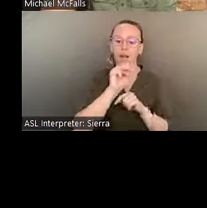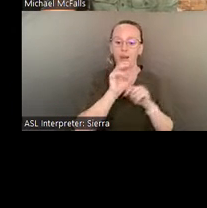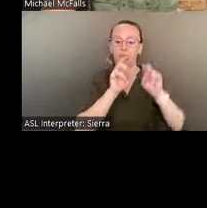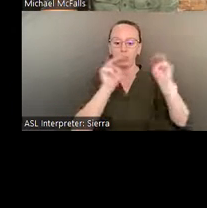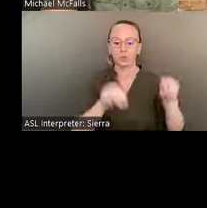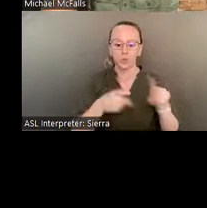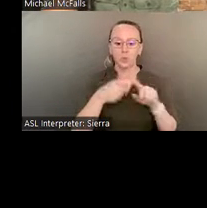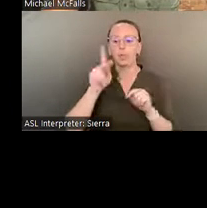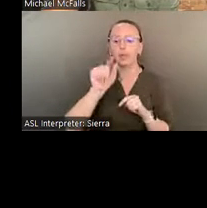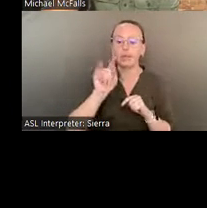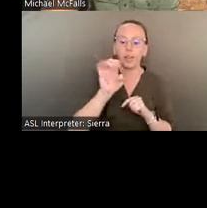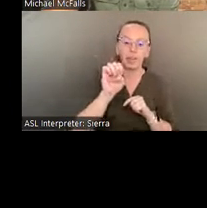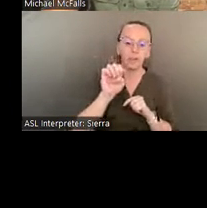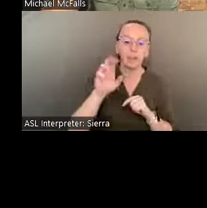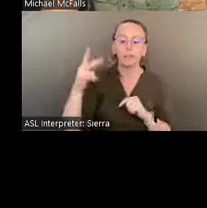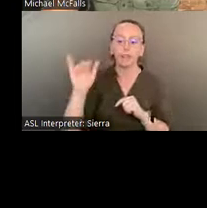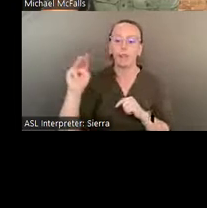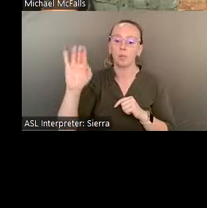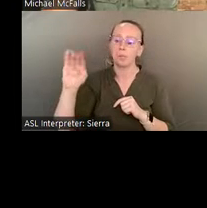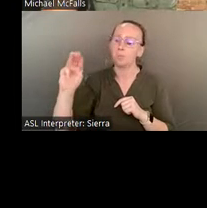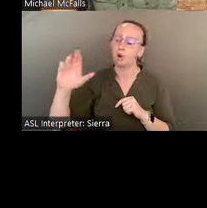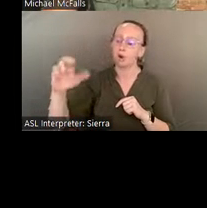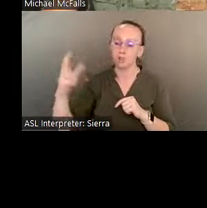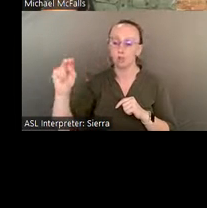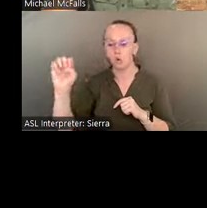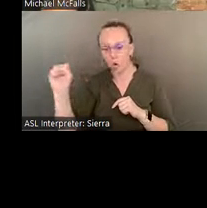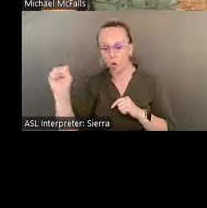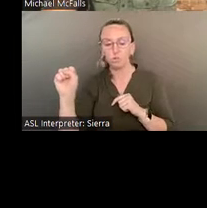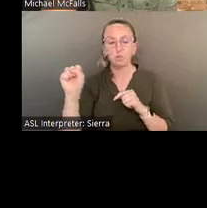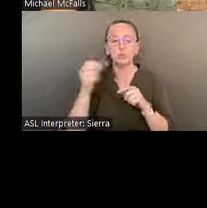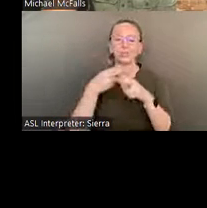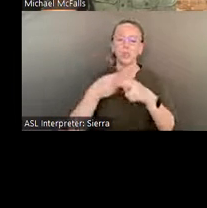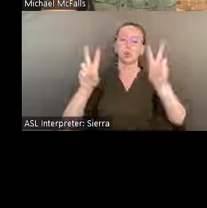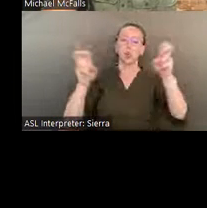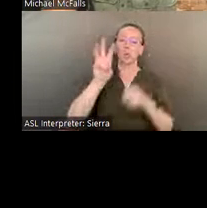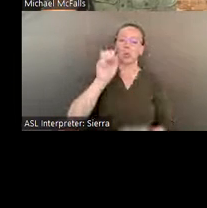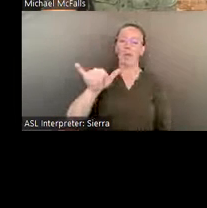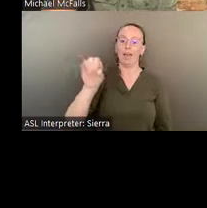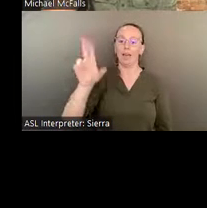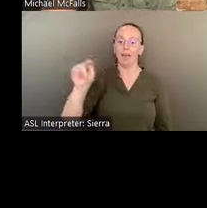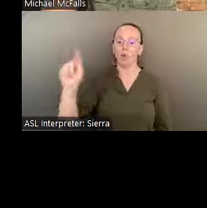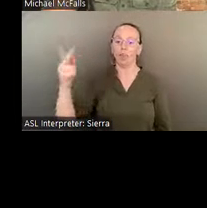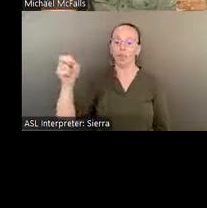Jones, called "Way Out There: The Art of the Southern Backroads," and Eddie was one of the artists that was selected to be in it.